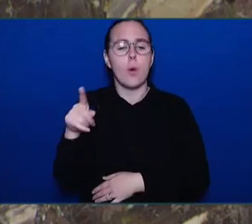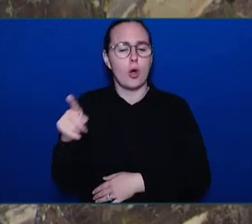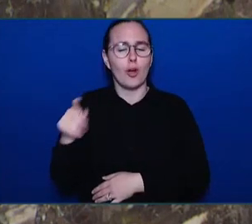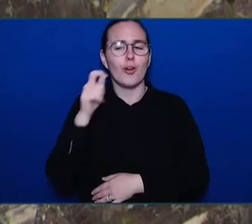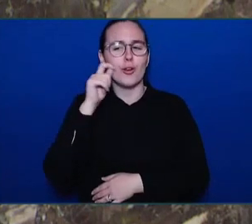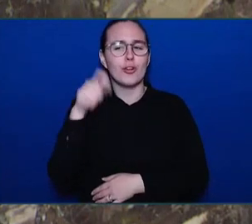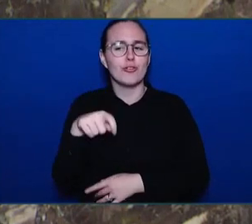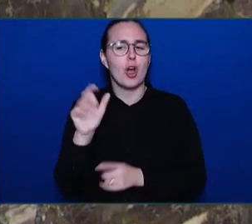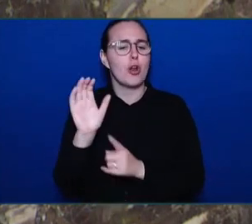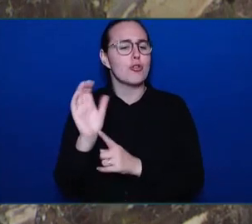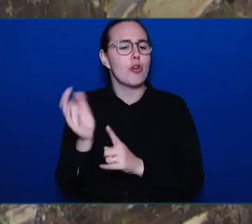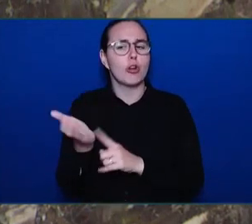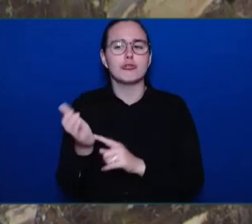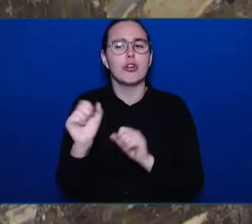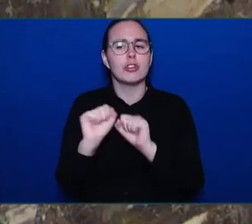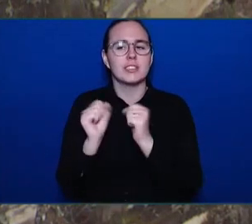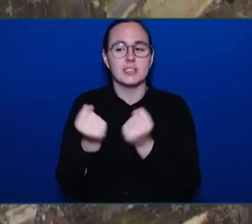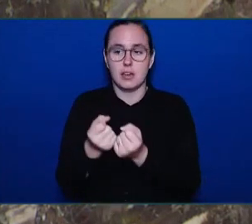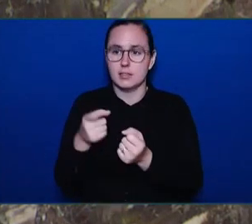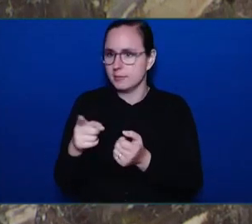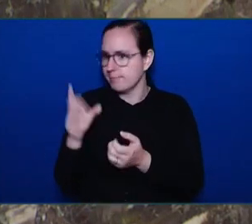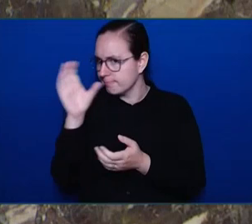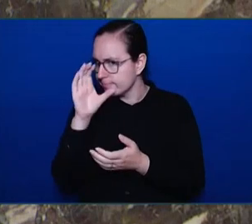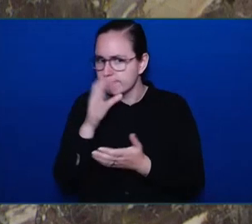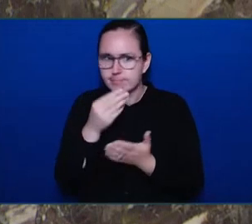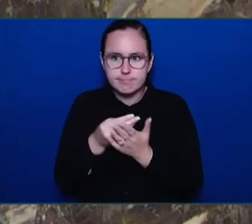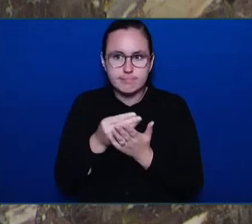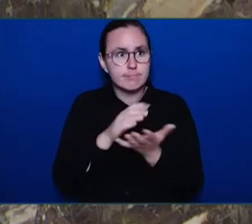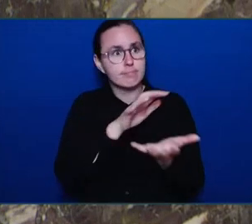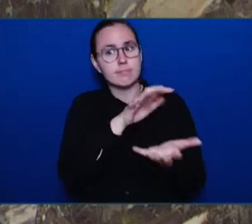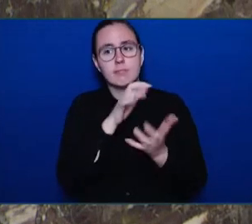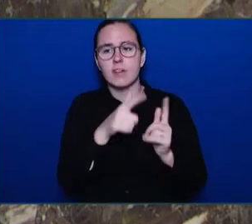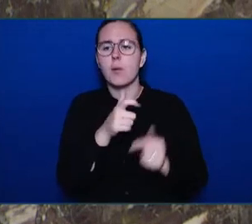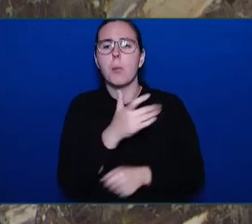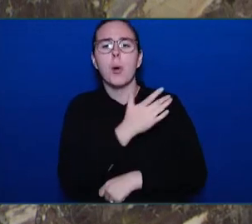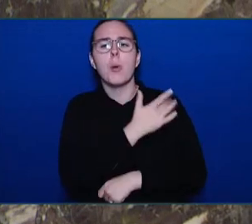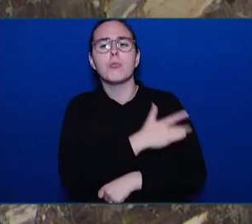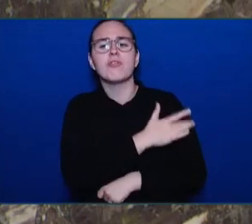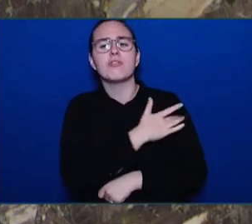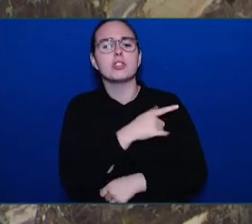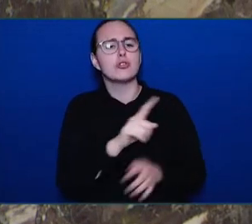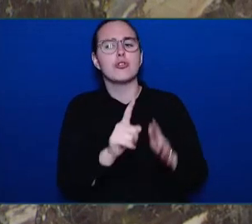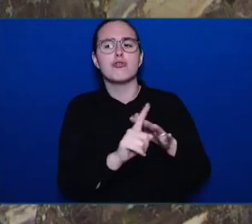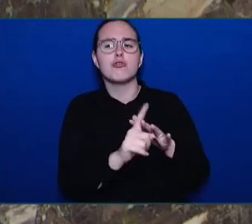The meet and greet I attended is held monthly in the Comox Valley Presbyterian Church, thanks